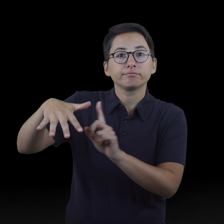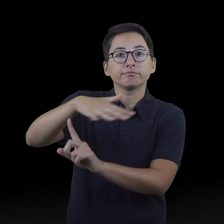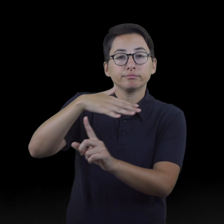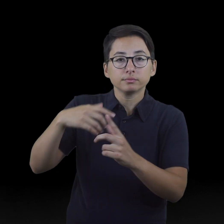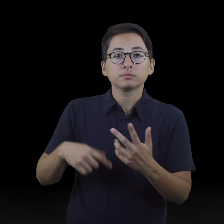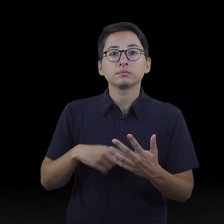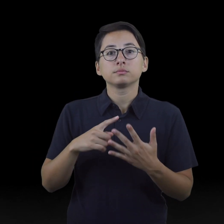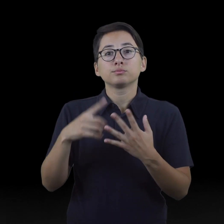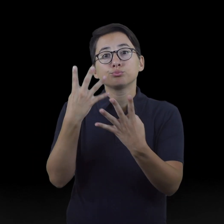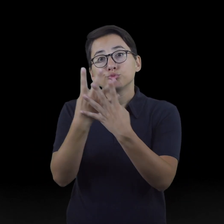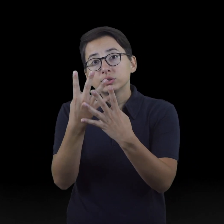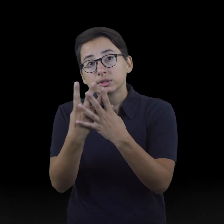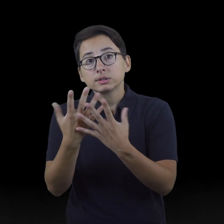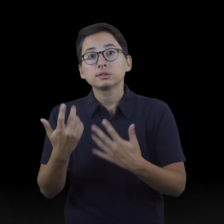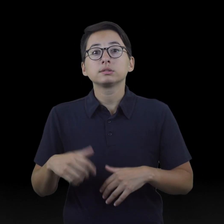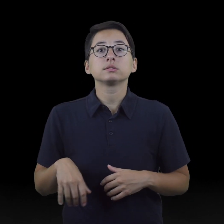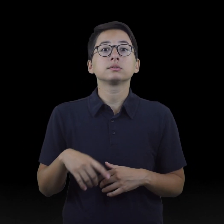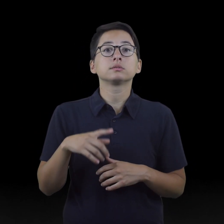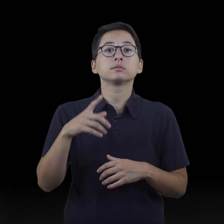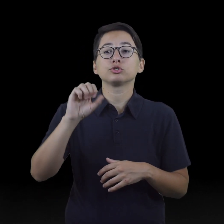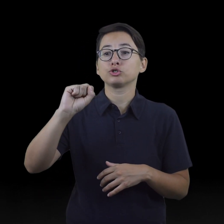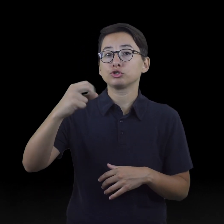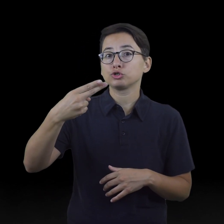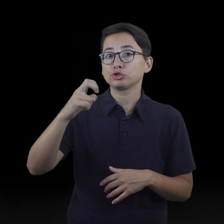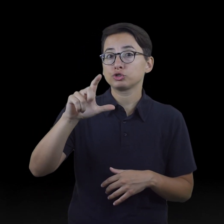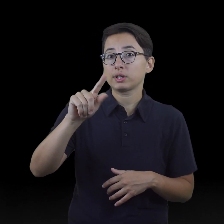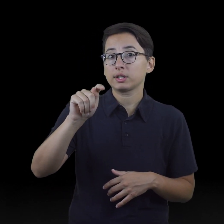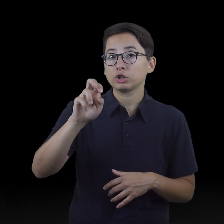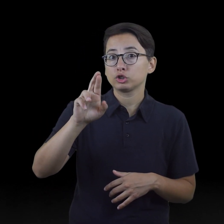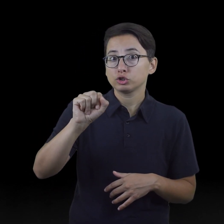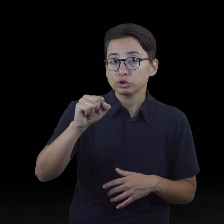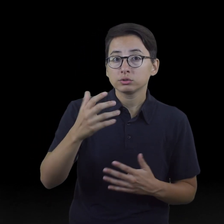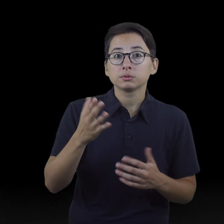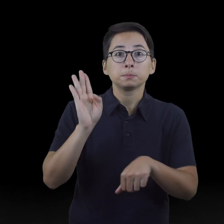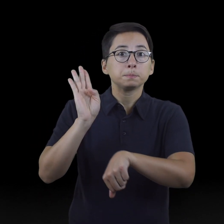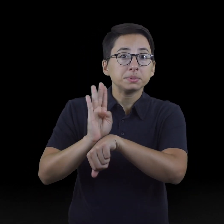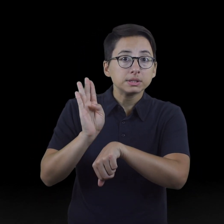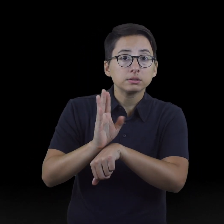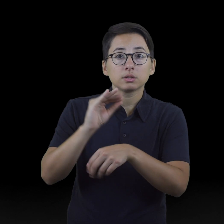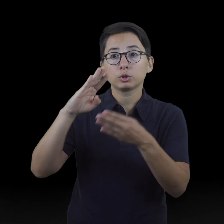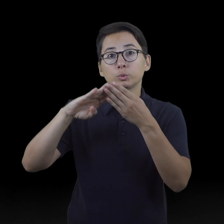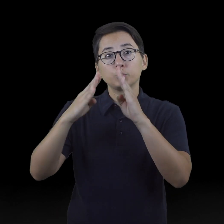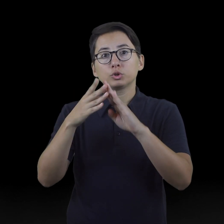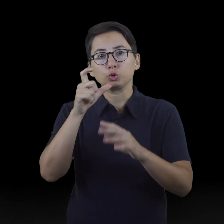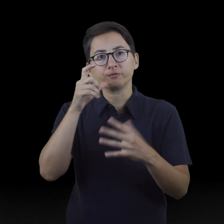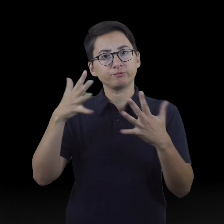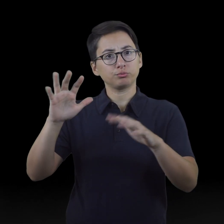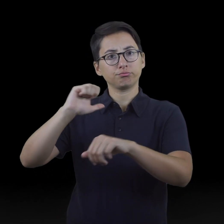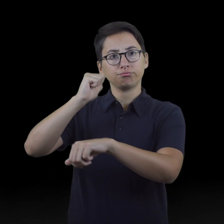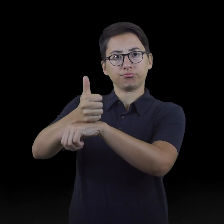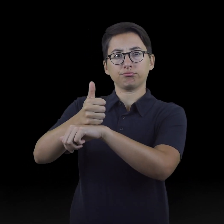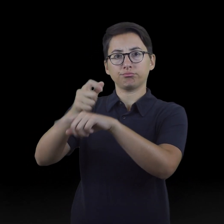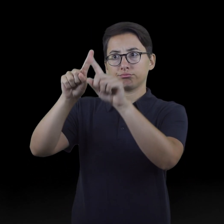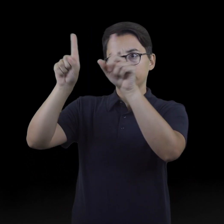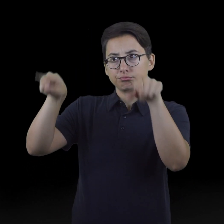shelters, or businesses and communities that set their own face covering rules.